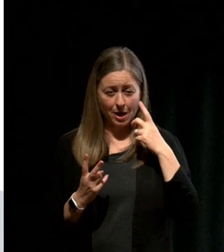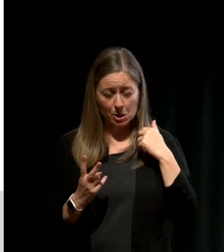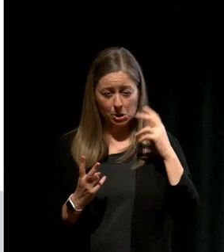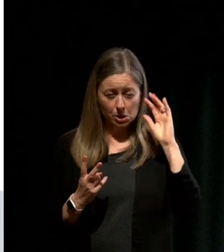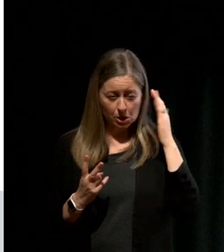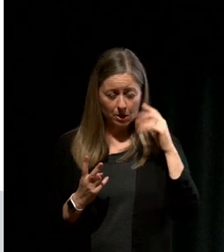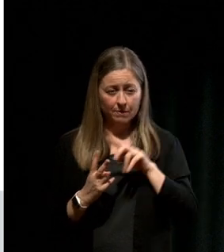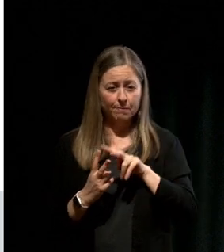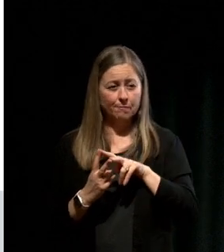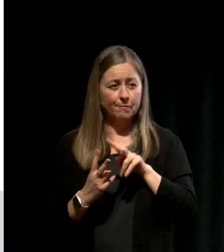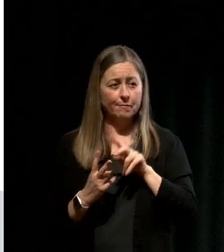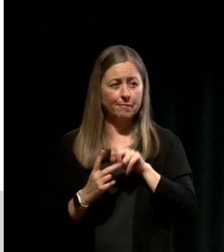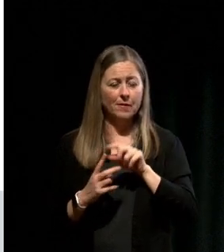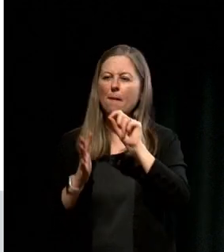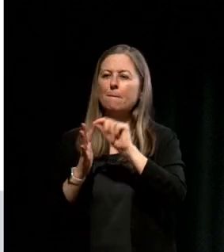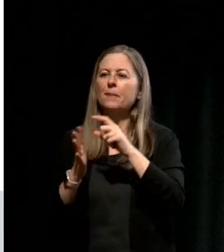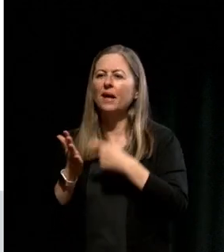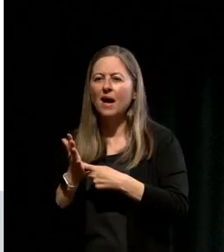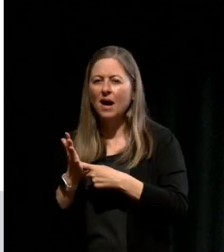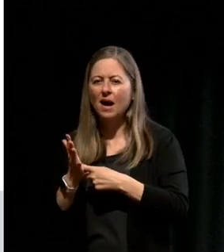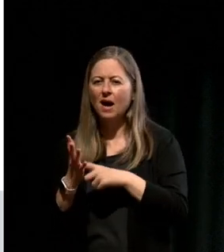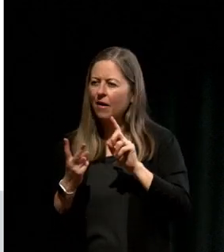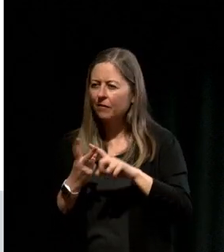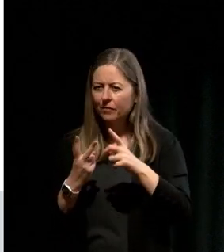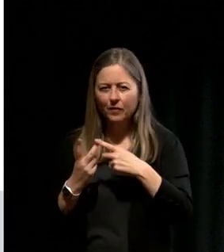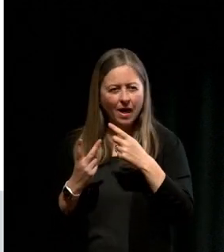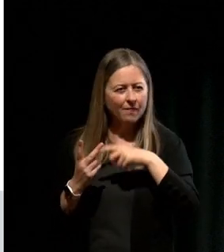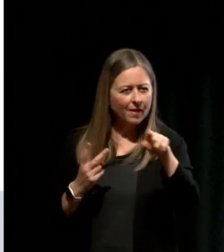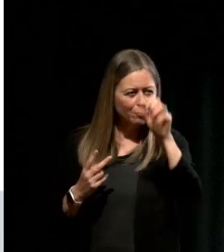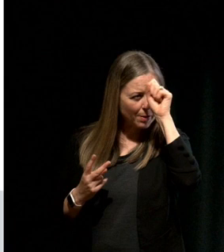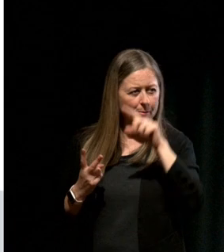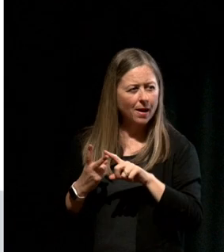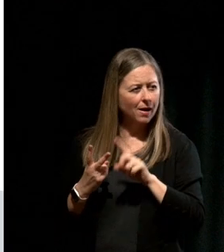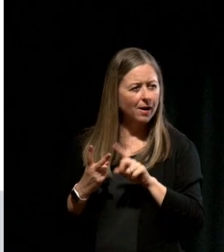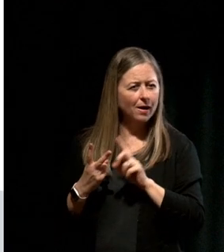I was working on my permanent residency but do you remember the other thing that I was working on?